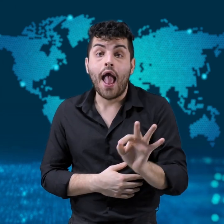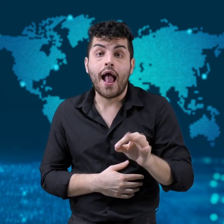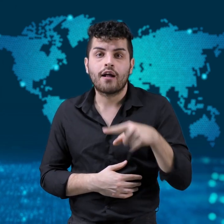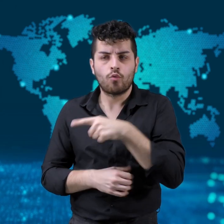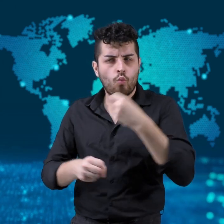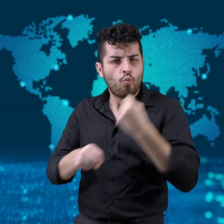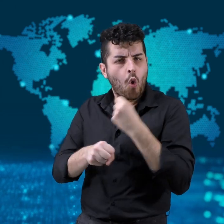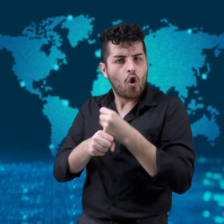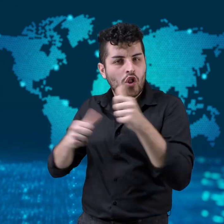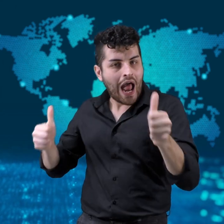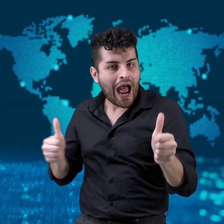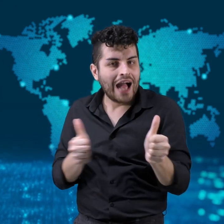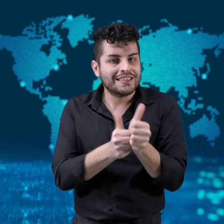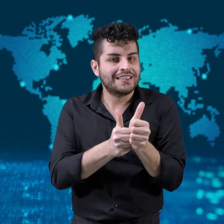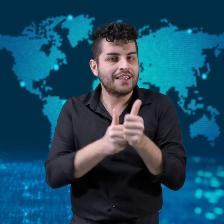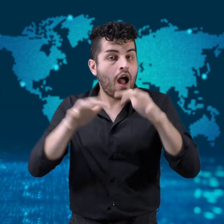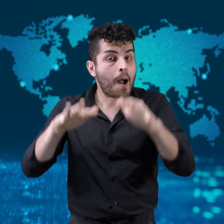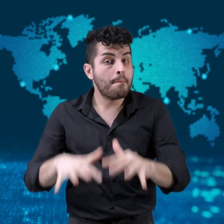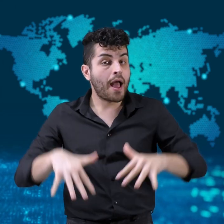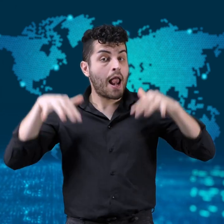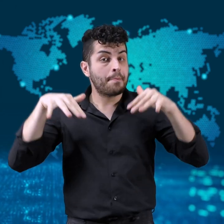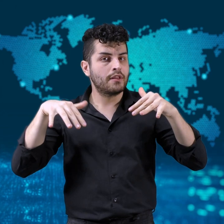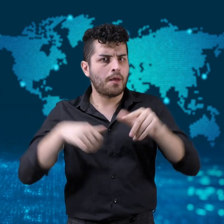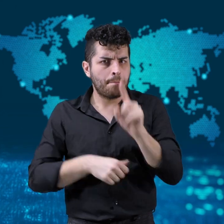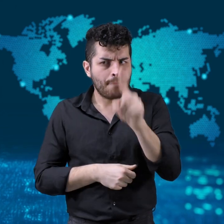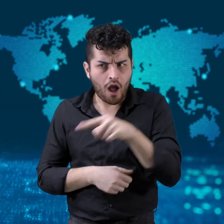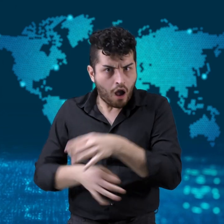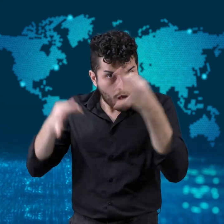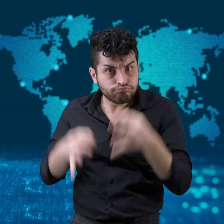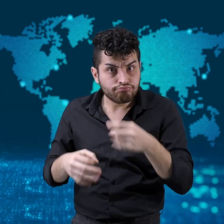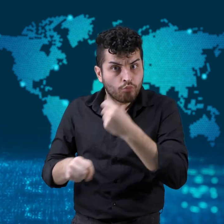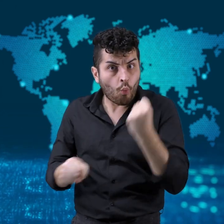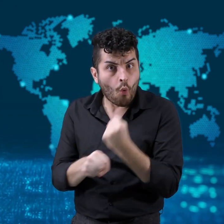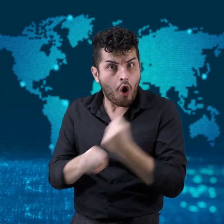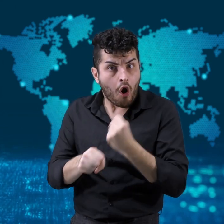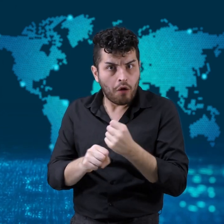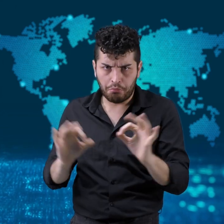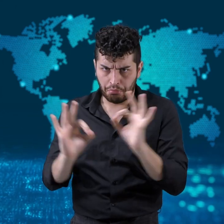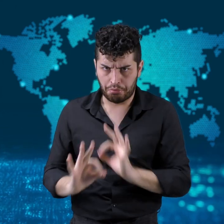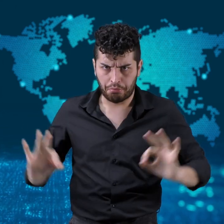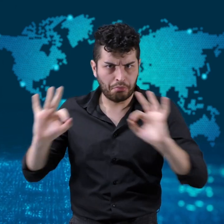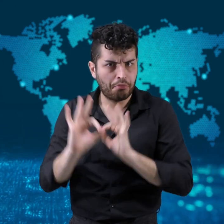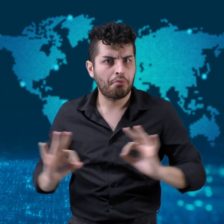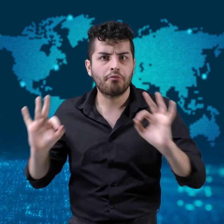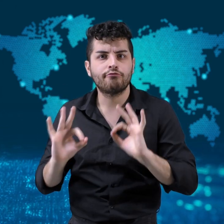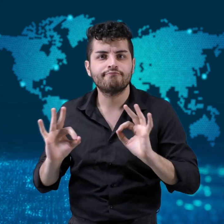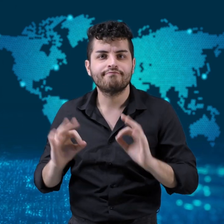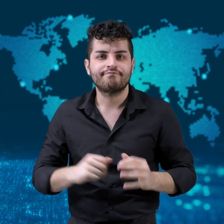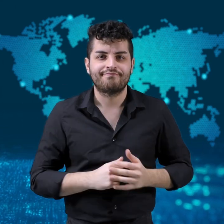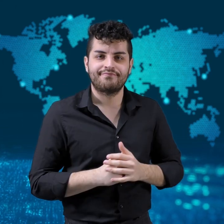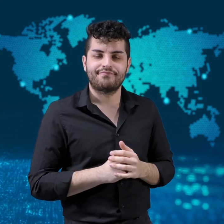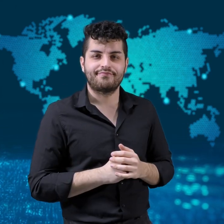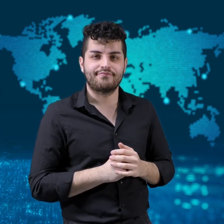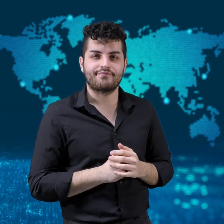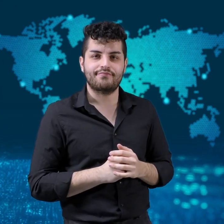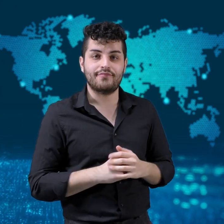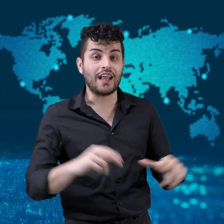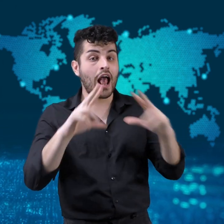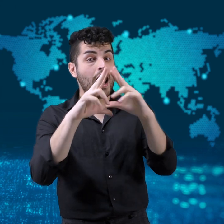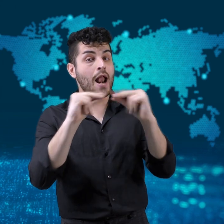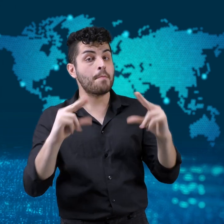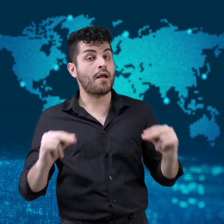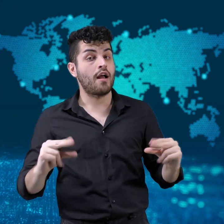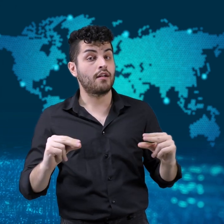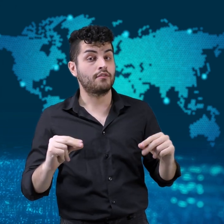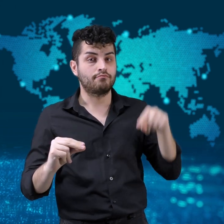Parliamentary aide but it was found that she did not do the work.